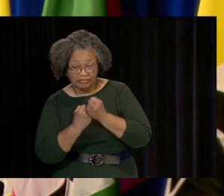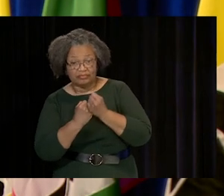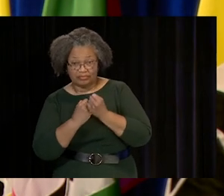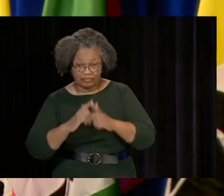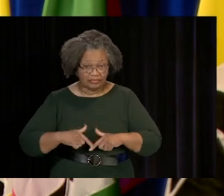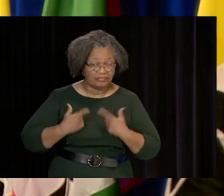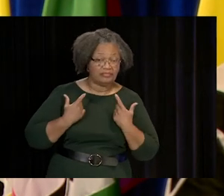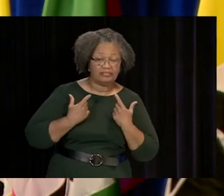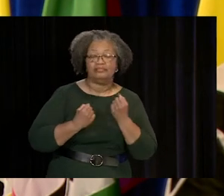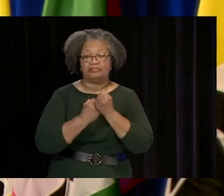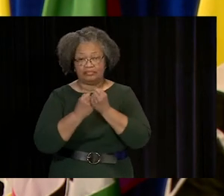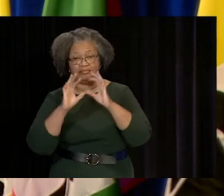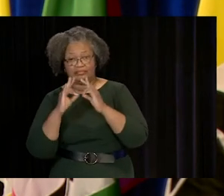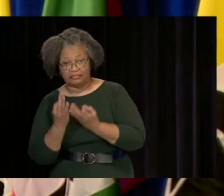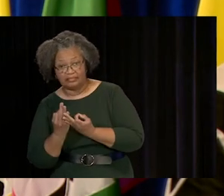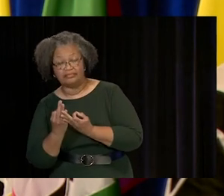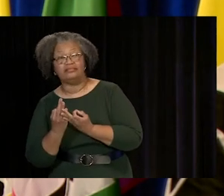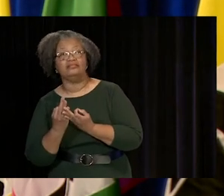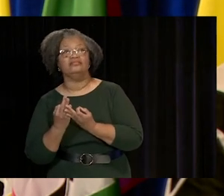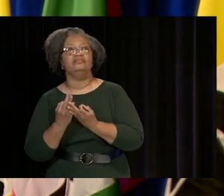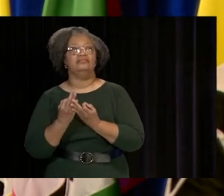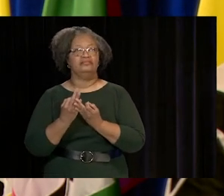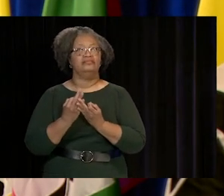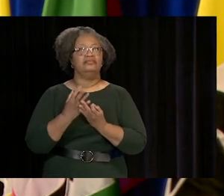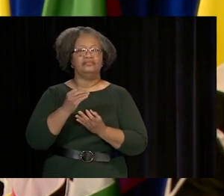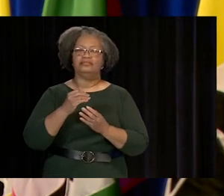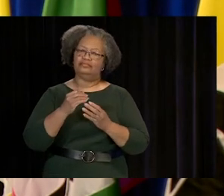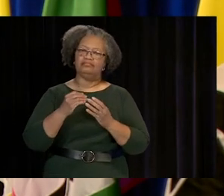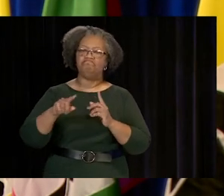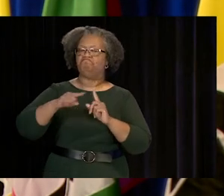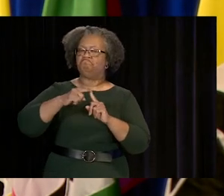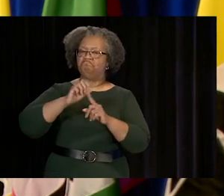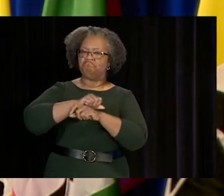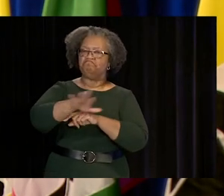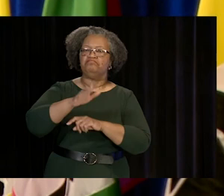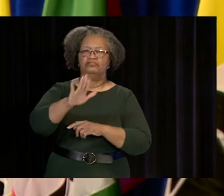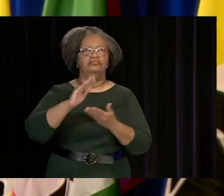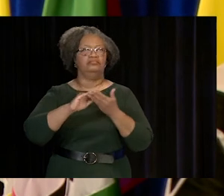AND A TRUSTEE RESPONSIBLE FOR THE SUCCESS OF THIS LARGE FAMILY,